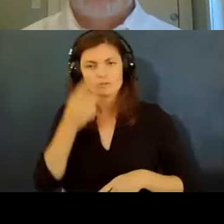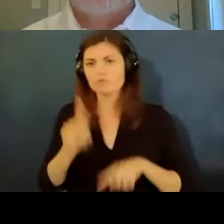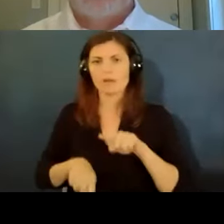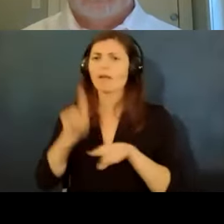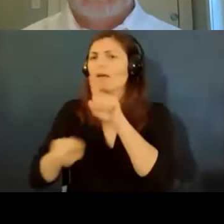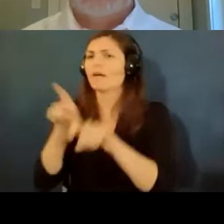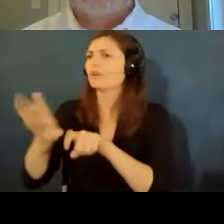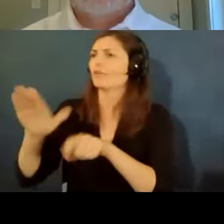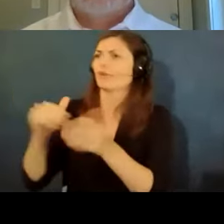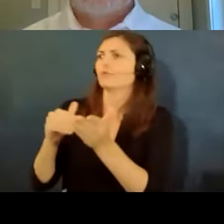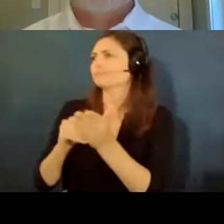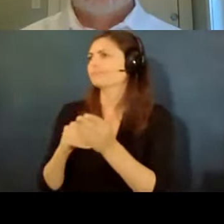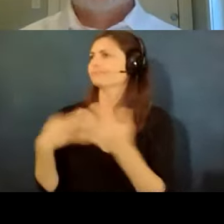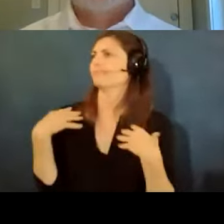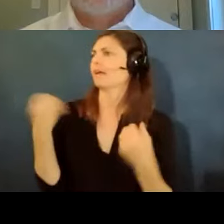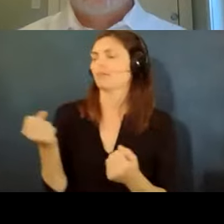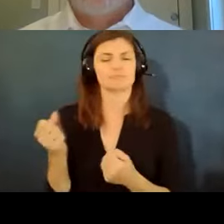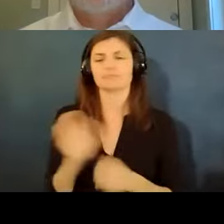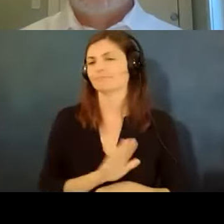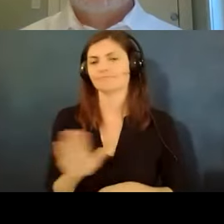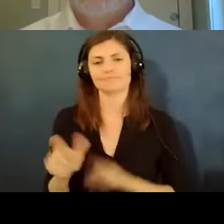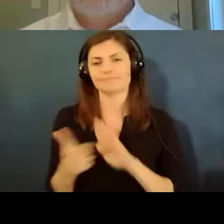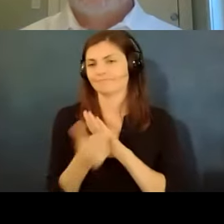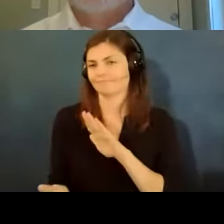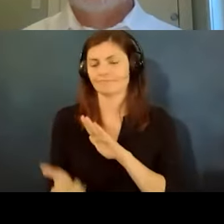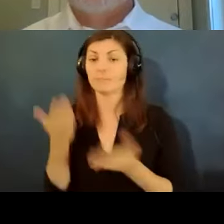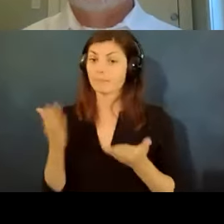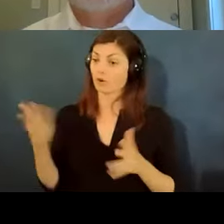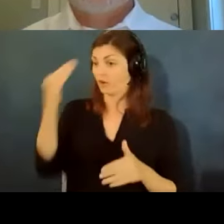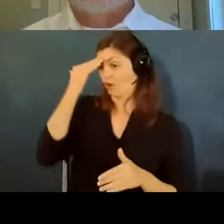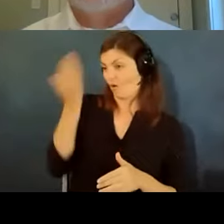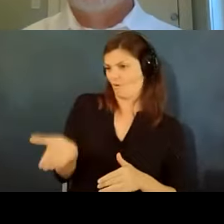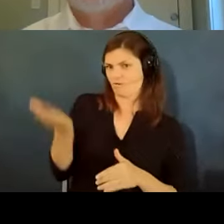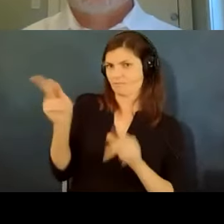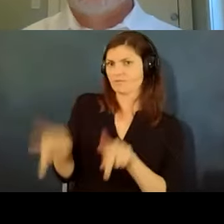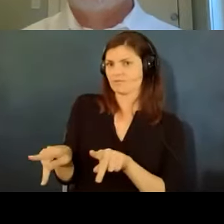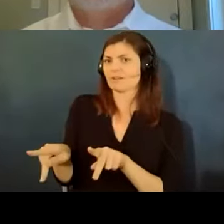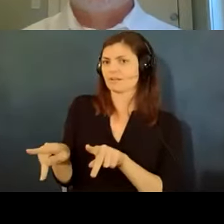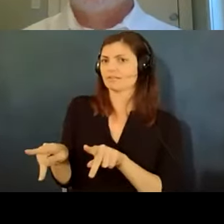about that so they may already know the person has a risk factor because they probably know the